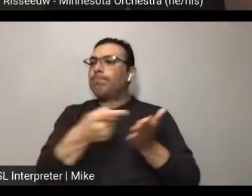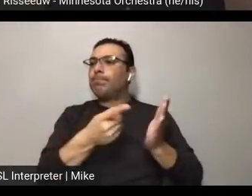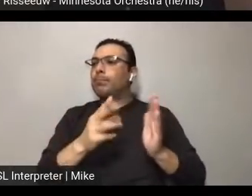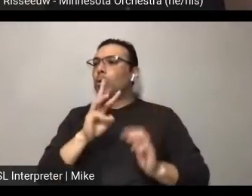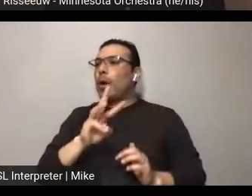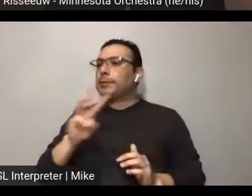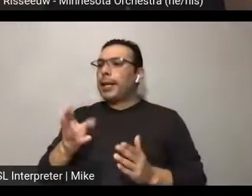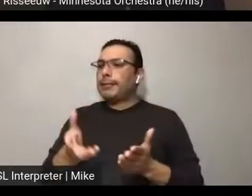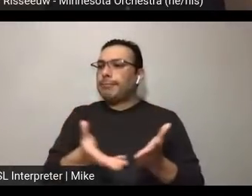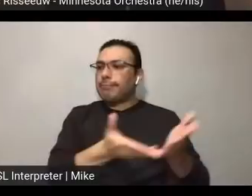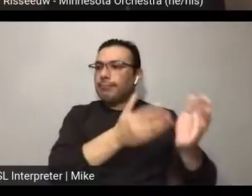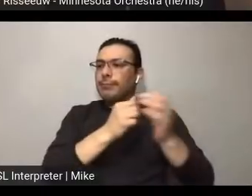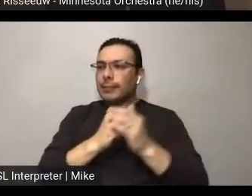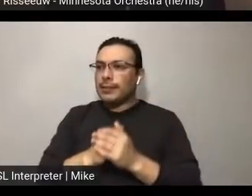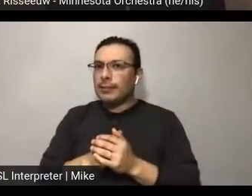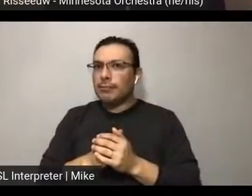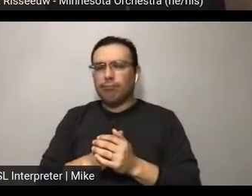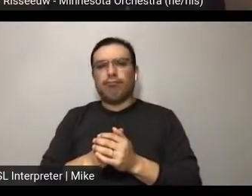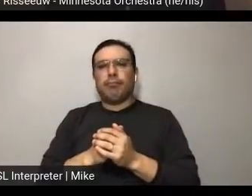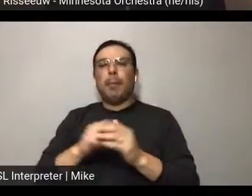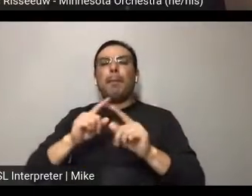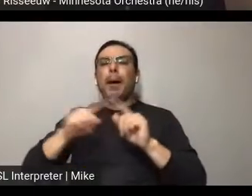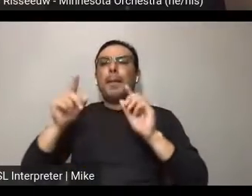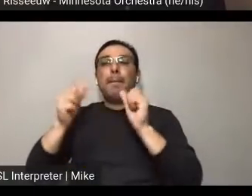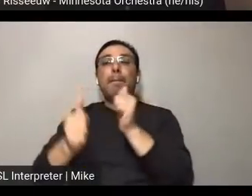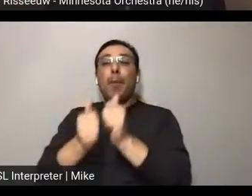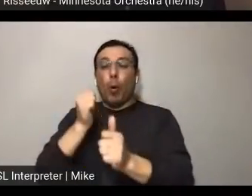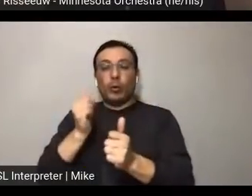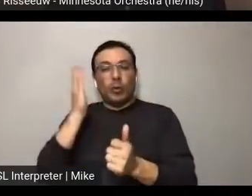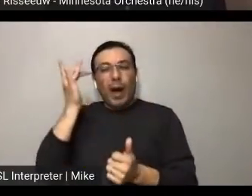has more been on, with the resources that we currently have. You know,